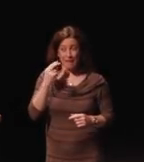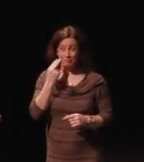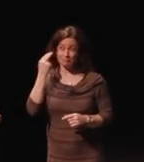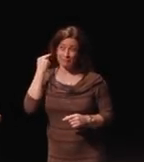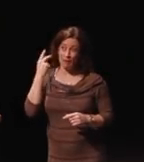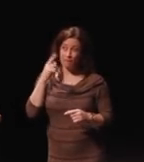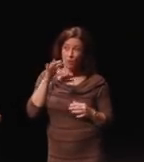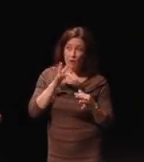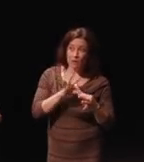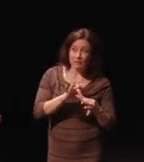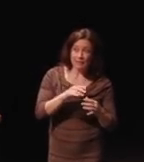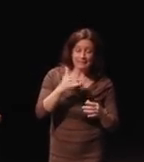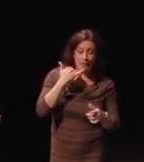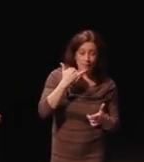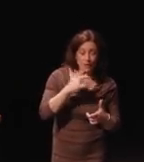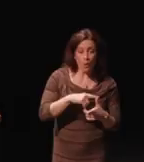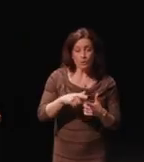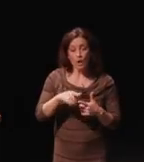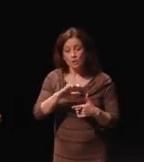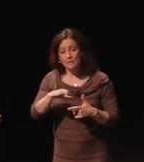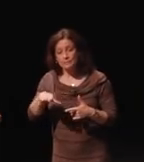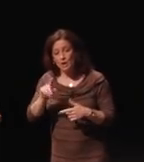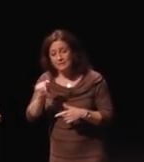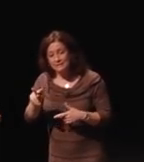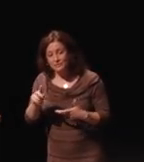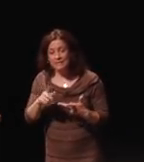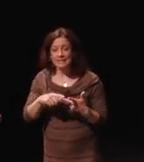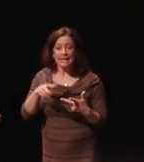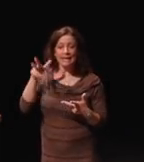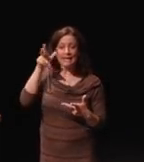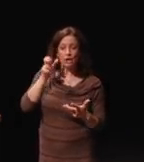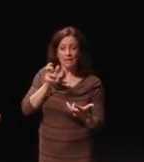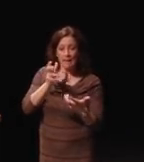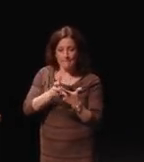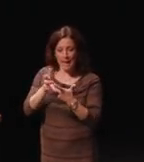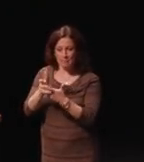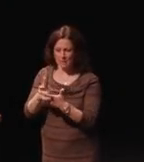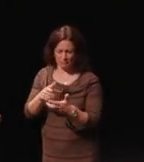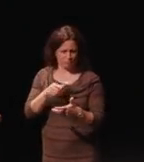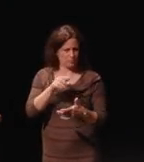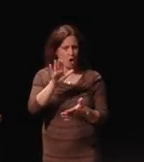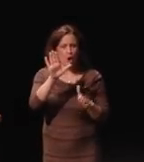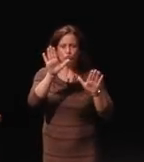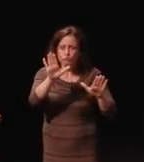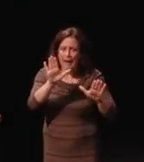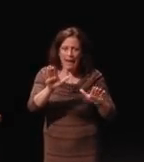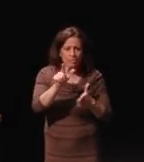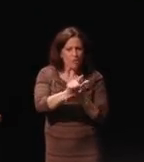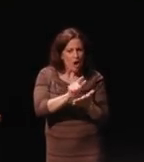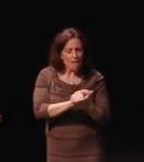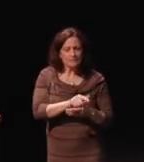TV and like I said hearing compatability. We had great laws on all of this in the 80s and the 90s.